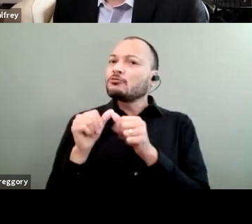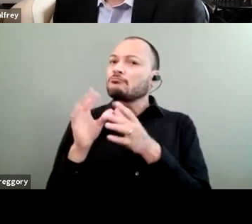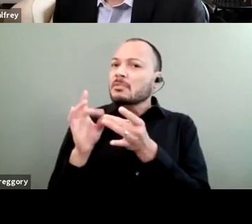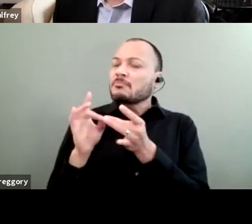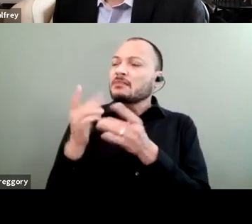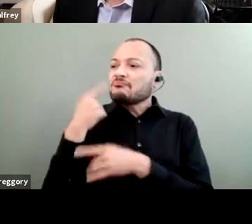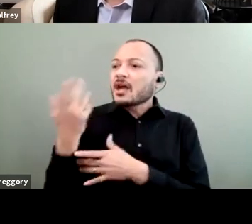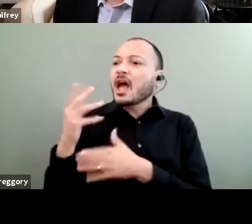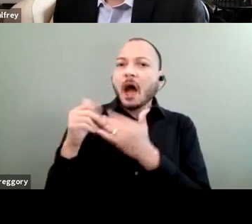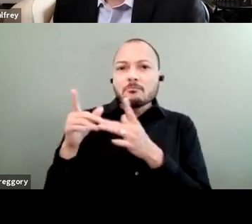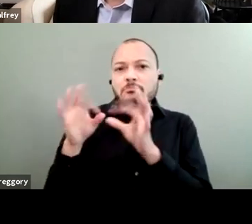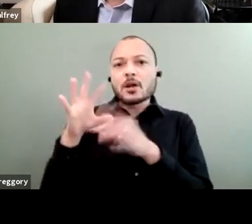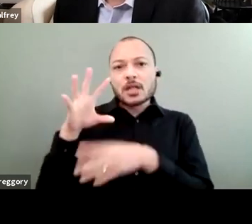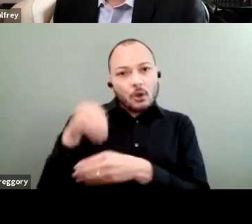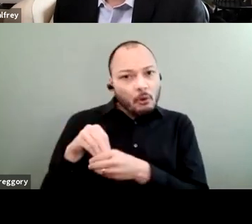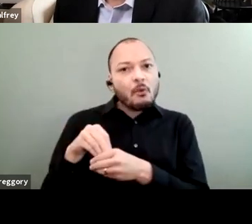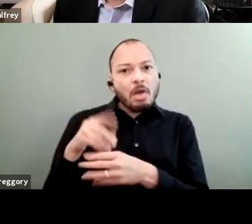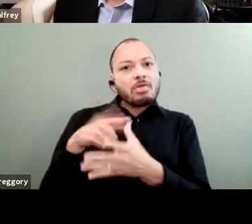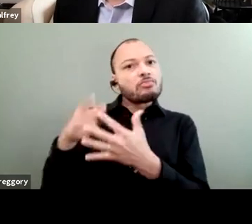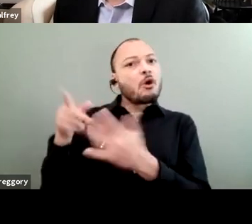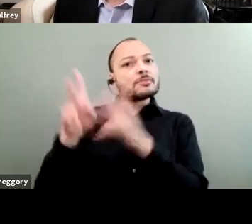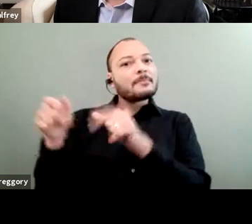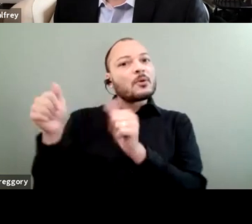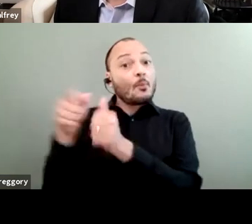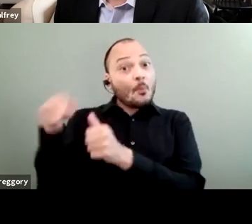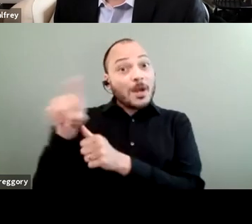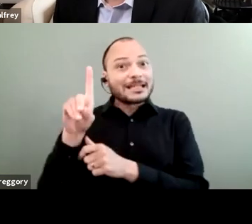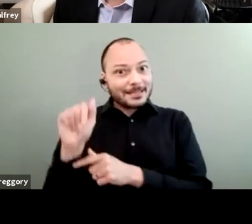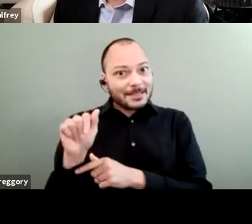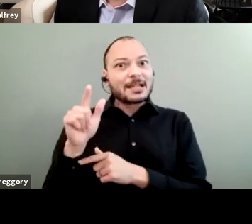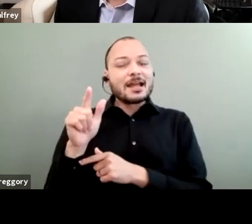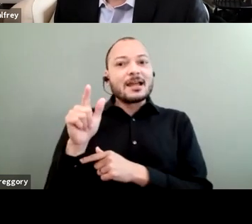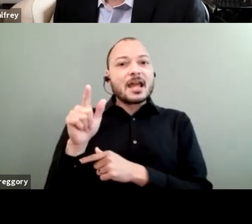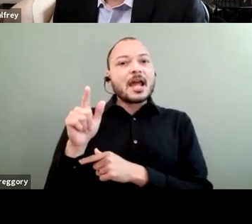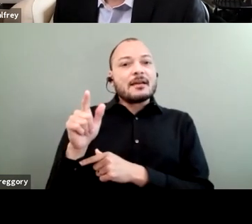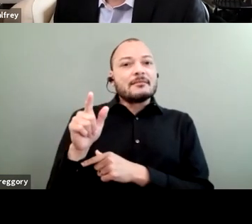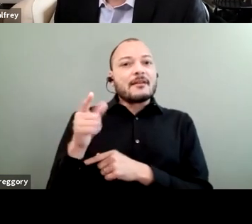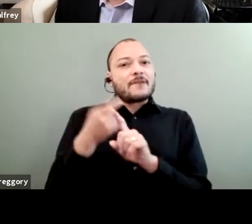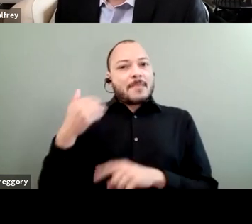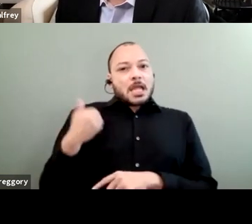to include those with disabilities and those who are coming at this from a younger perspective in the conversation about climate.